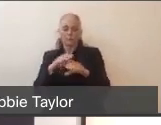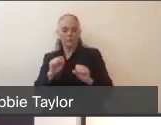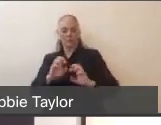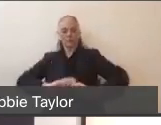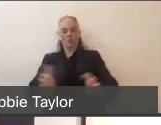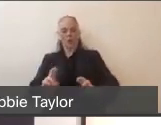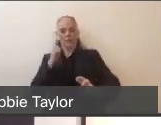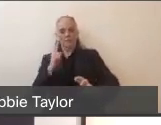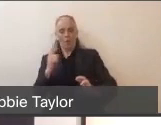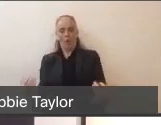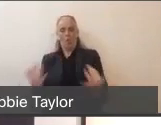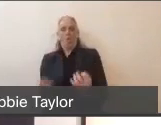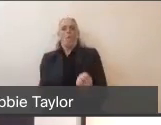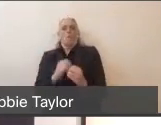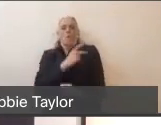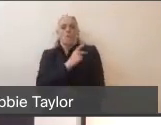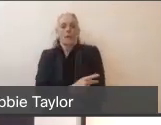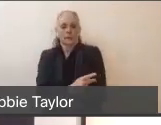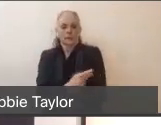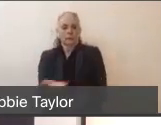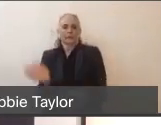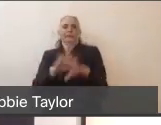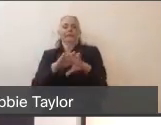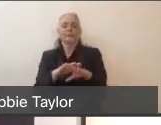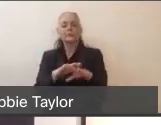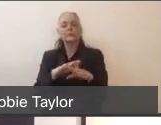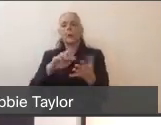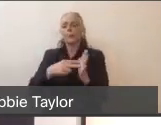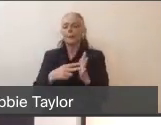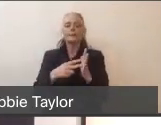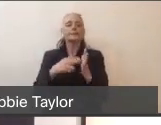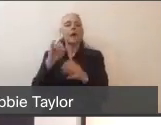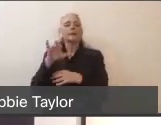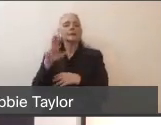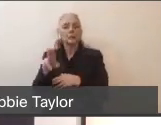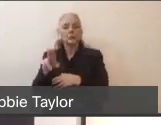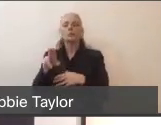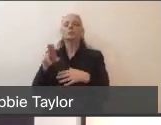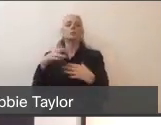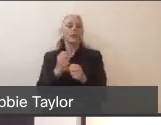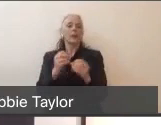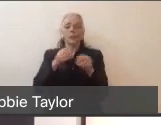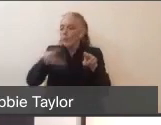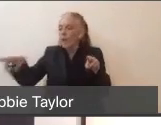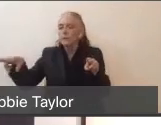to make sure that both ICU beds but also spillover beds, as I mentioned earlier might be available should there be a surge of patients.